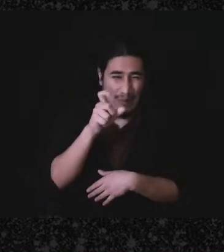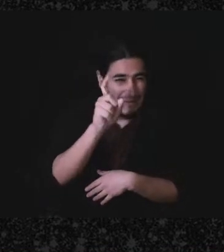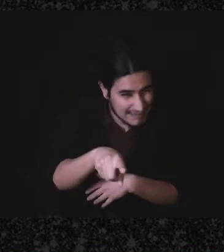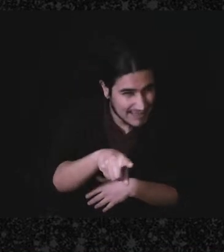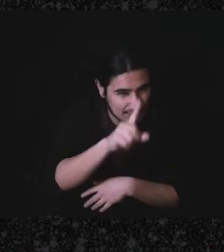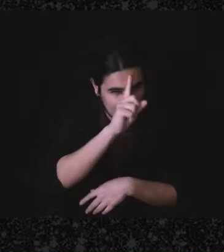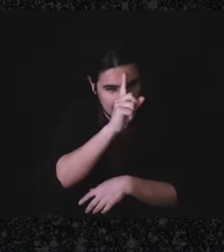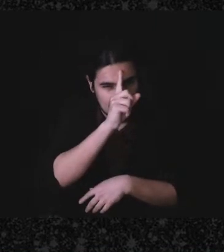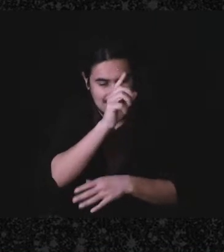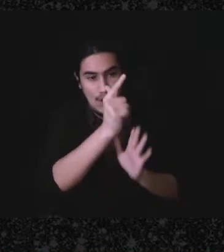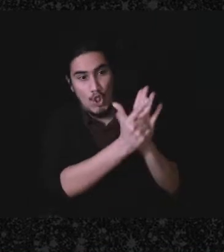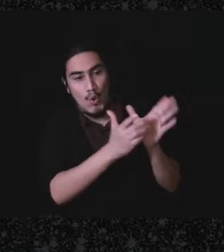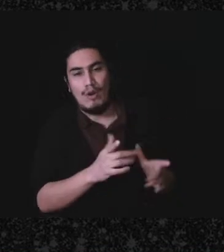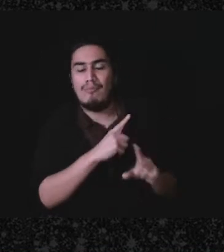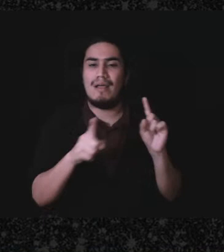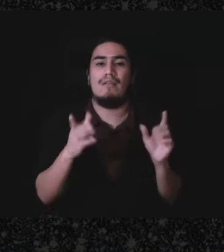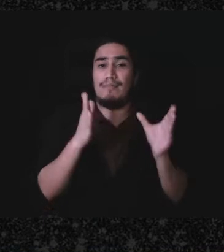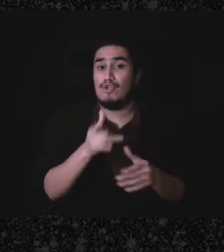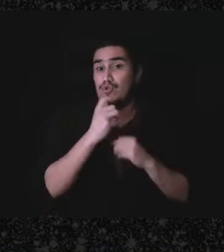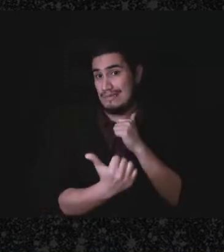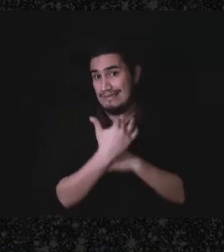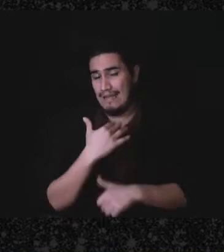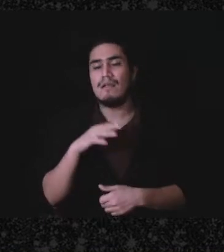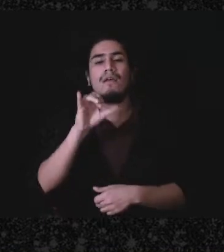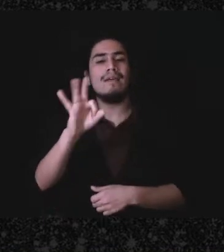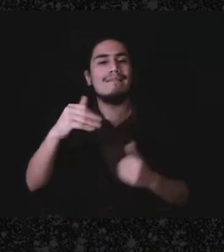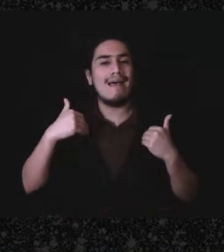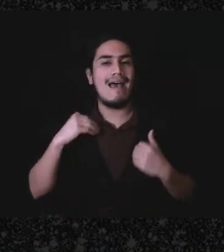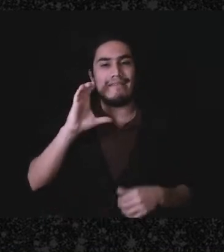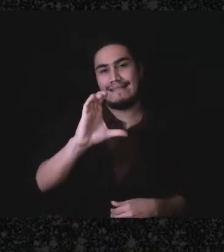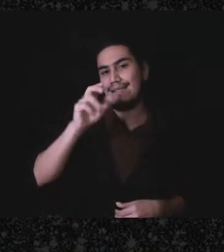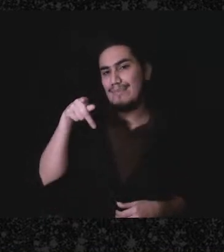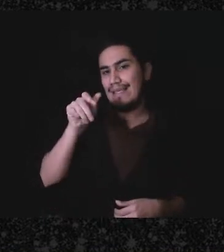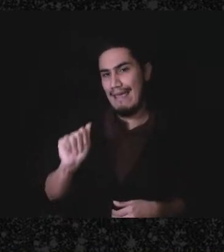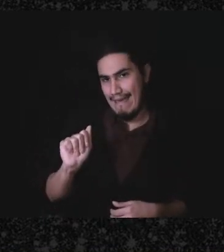this person who submitted this question has a CPA in their group, and, you know, based on the